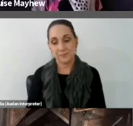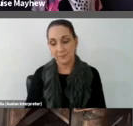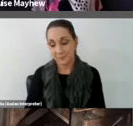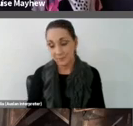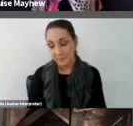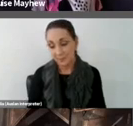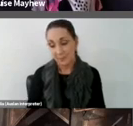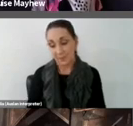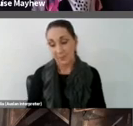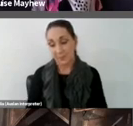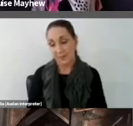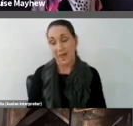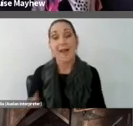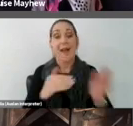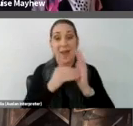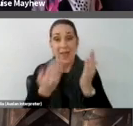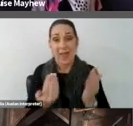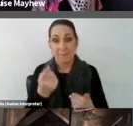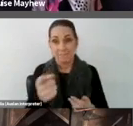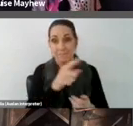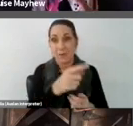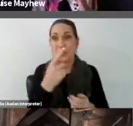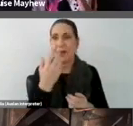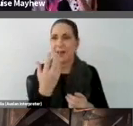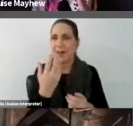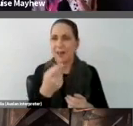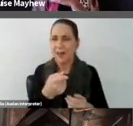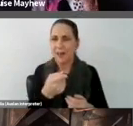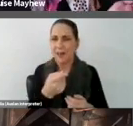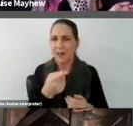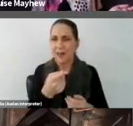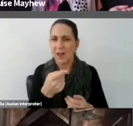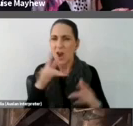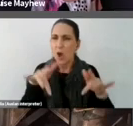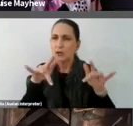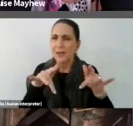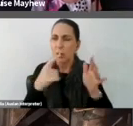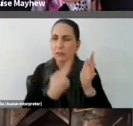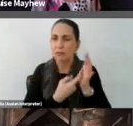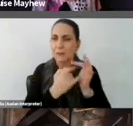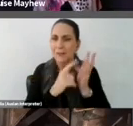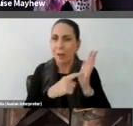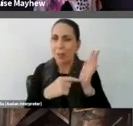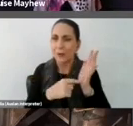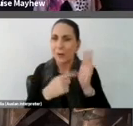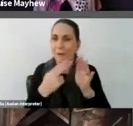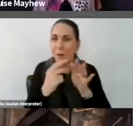Here are two, have we shared the results on that poll? let's share the results.